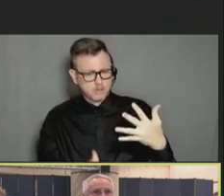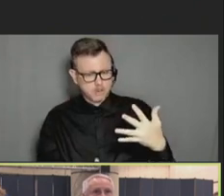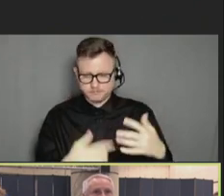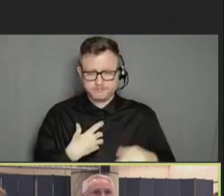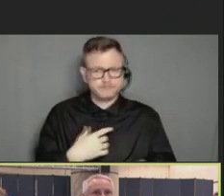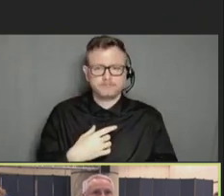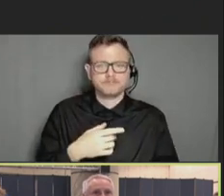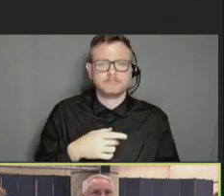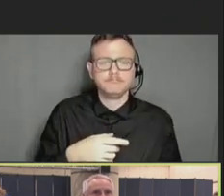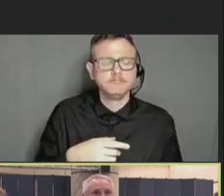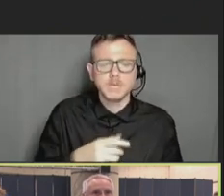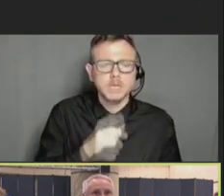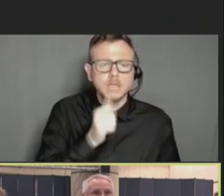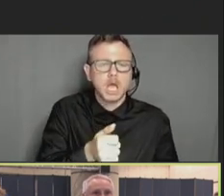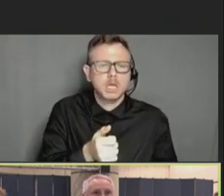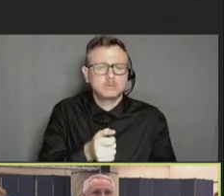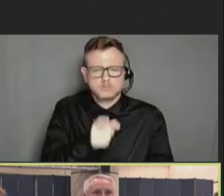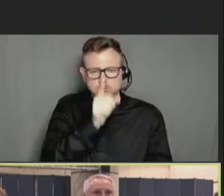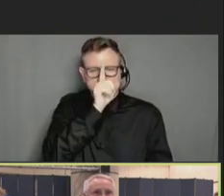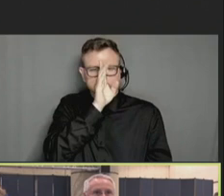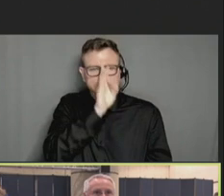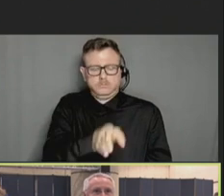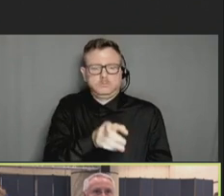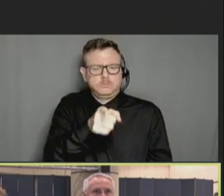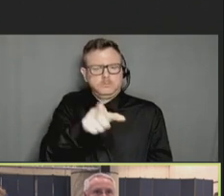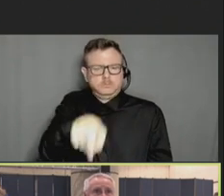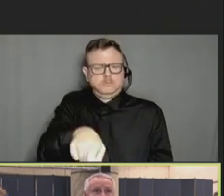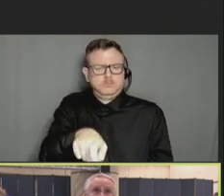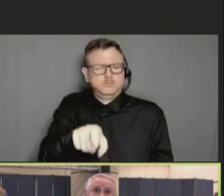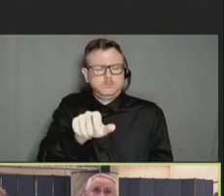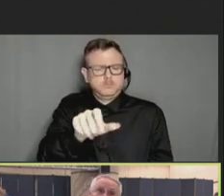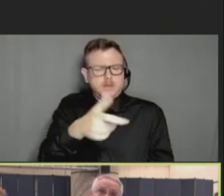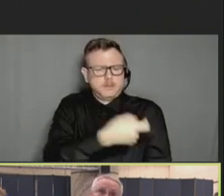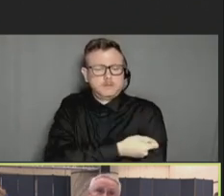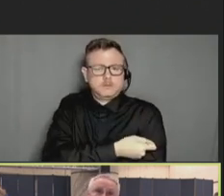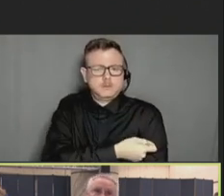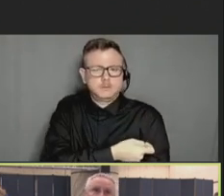a vaccine." You know, putting that "I" in there, particularly if you've had trust established